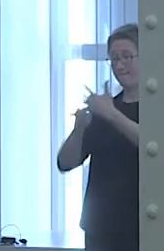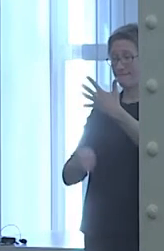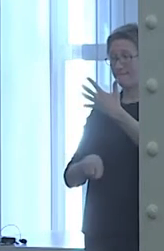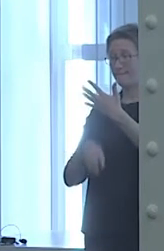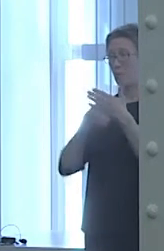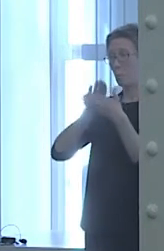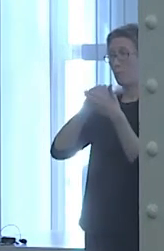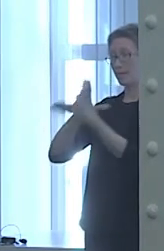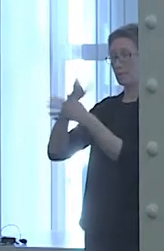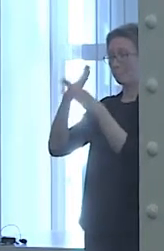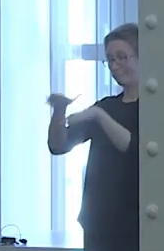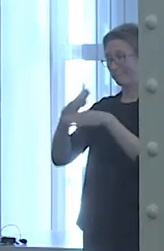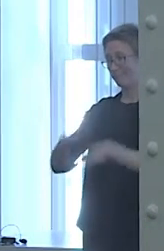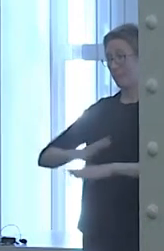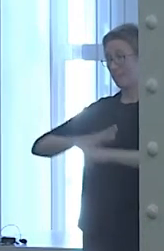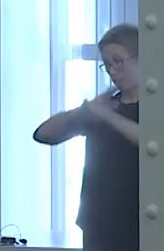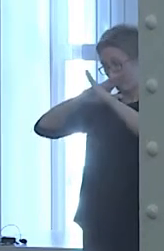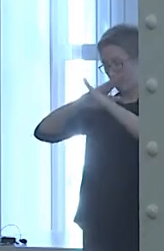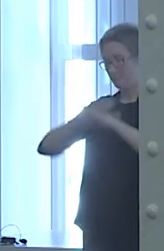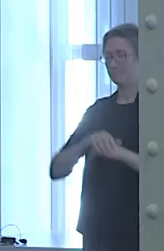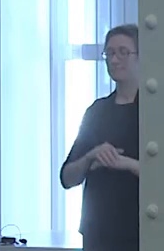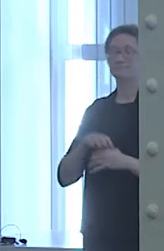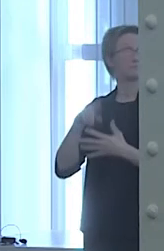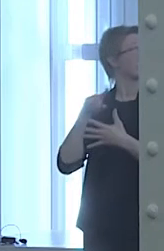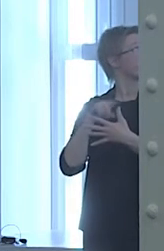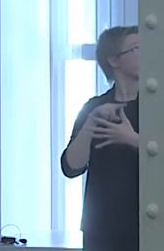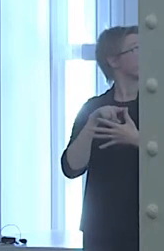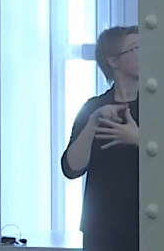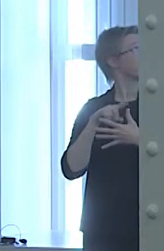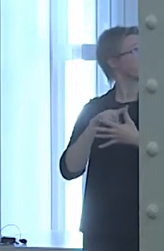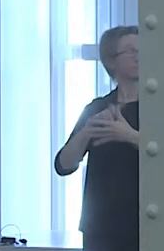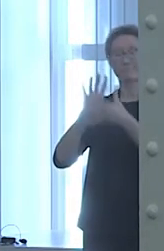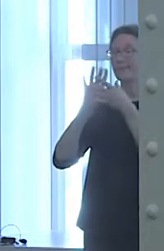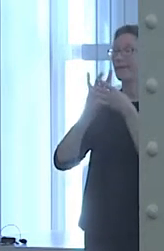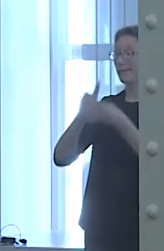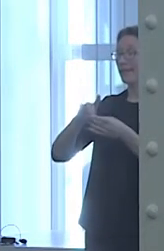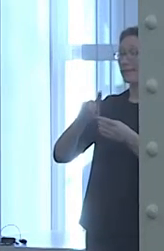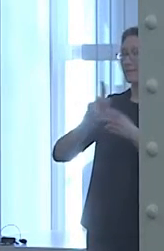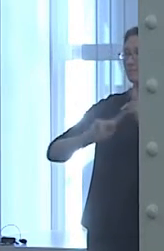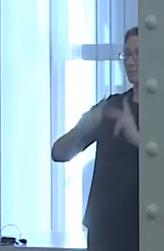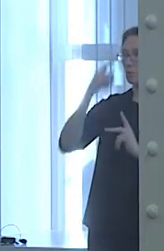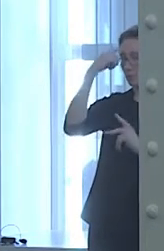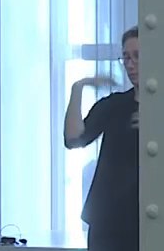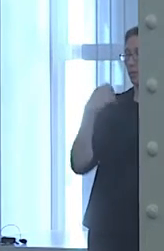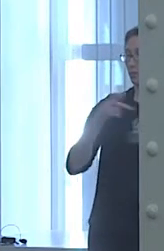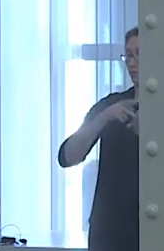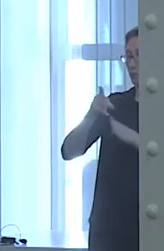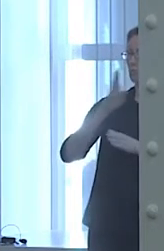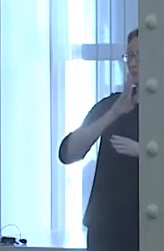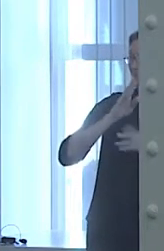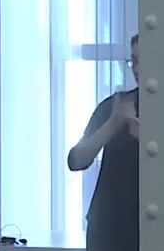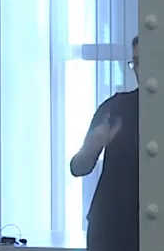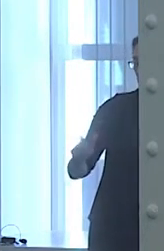First, connect people with mental health professionals who speak their language. Second, patients can have the mental health professional